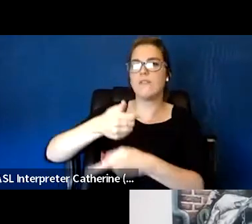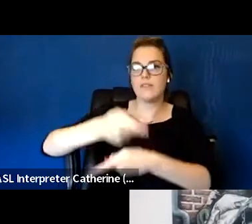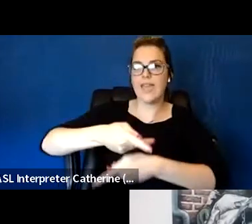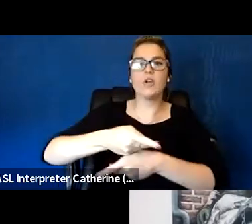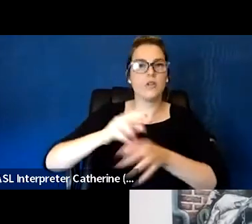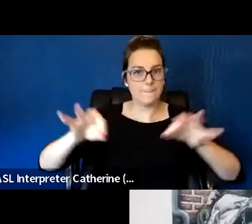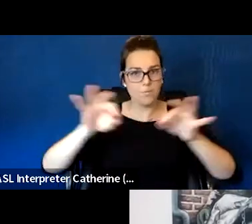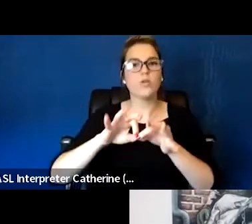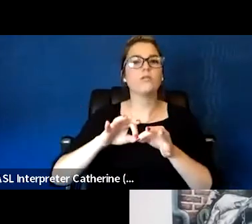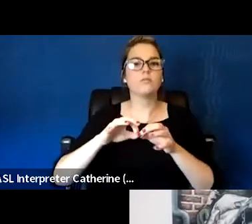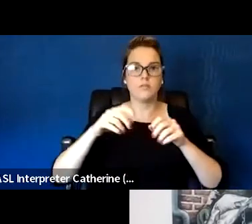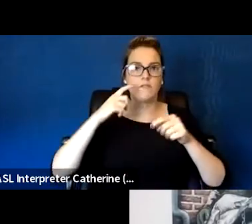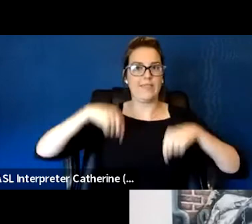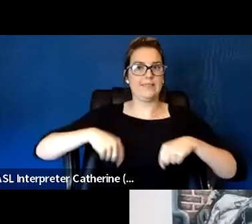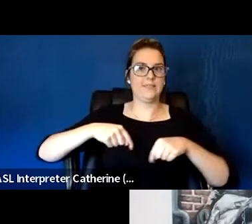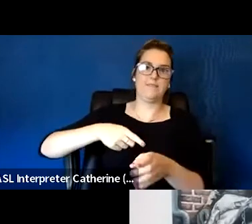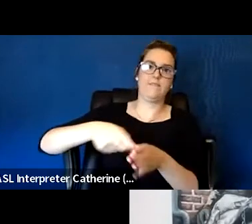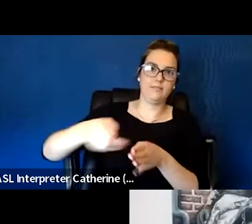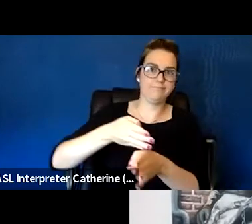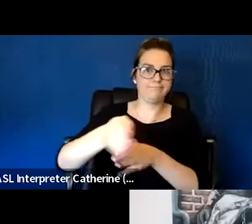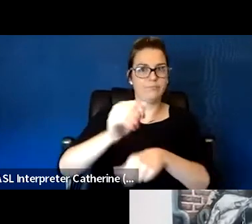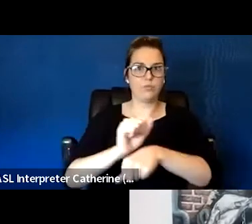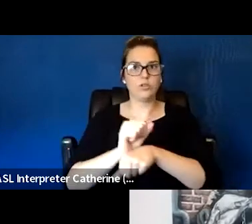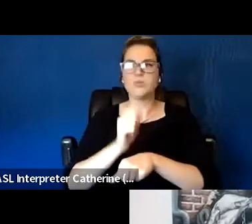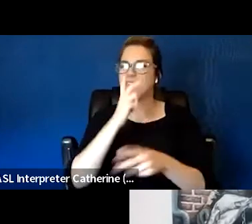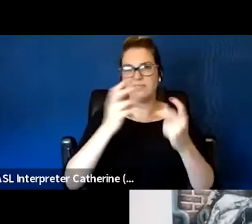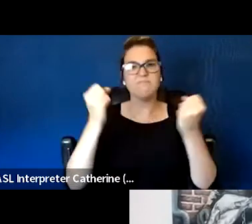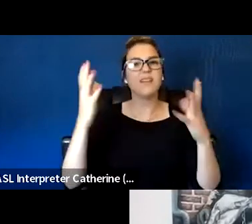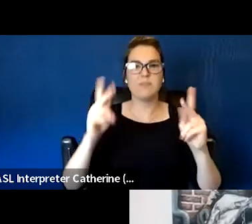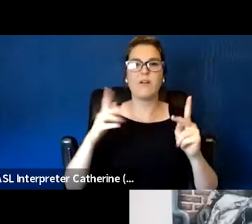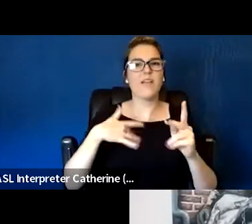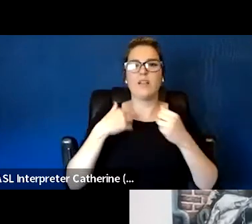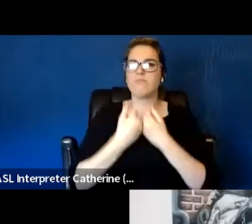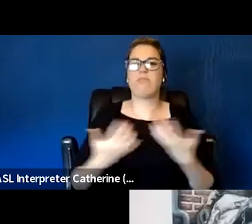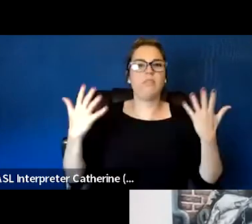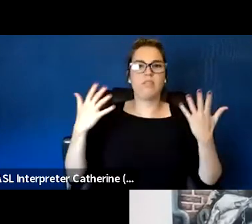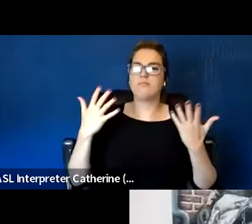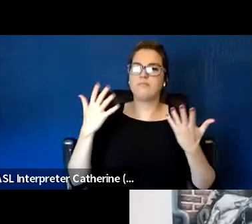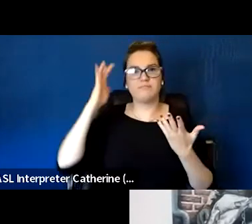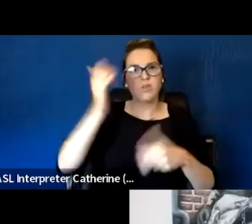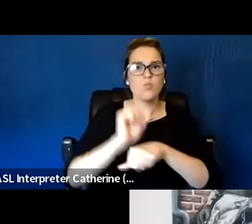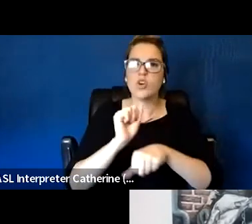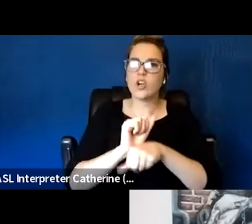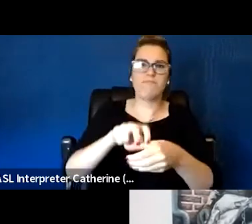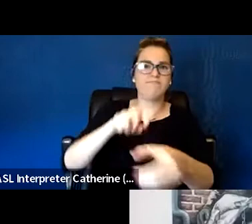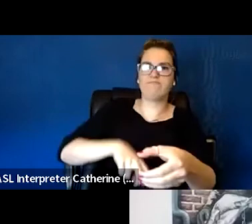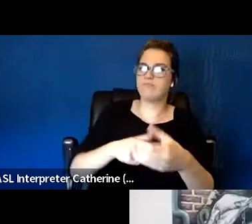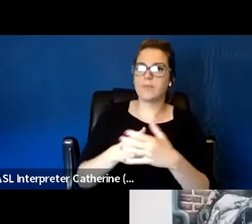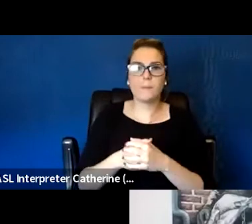well, in the field is, general burnout, but I am experiencing now where we have vacancies